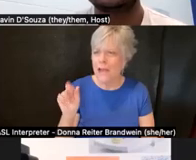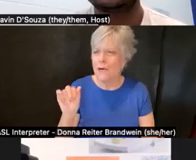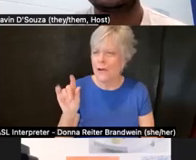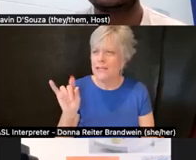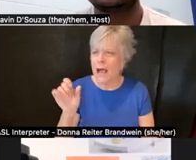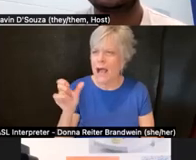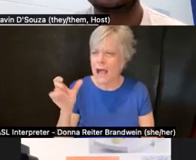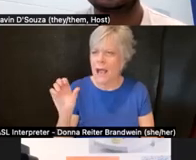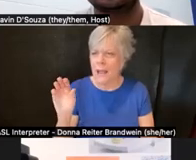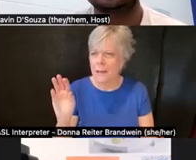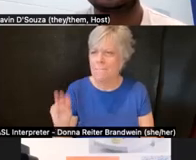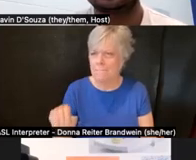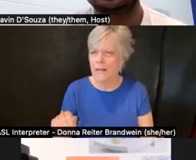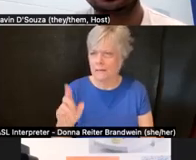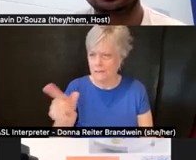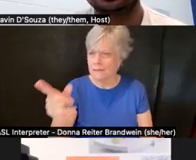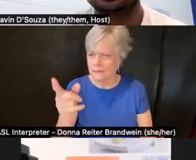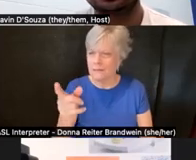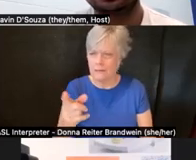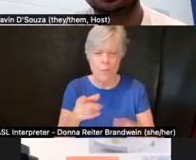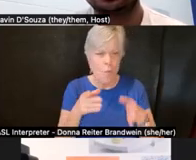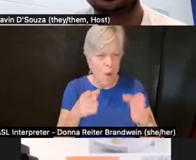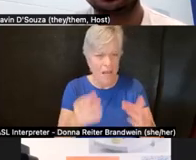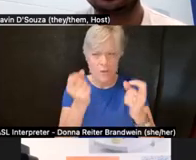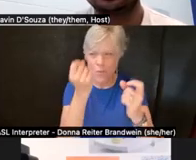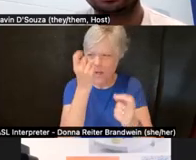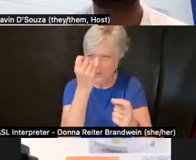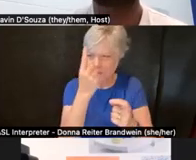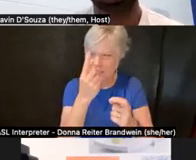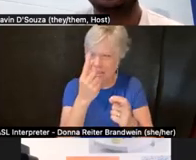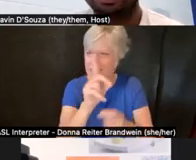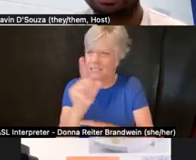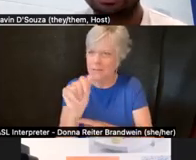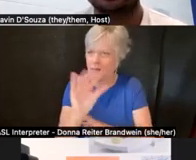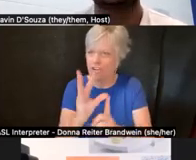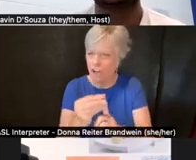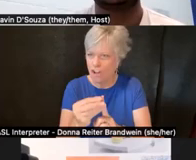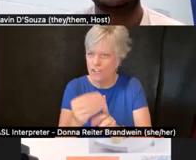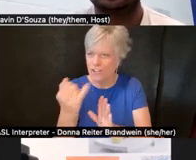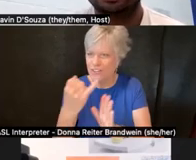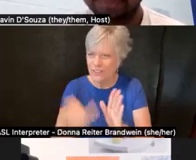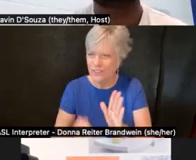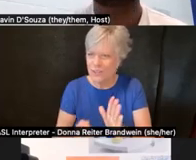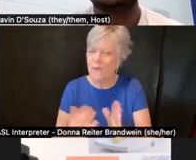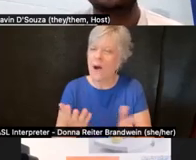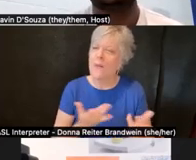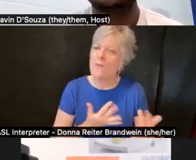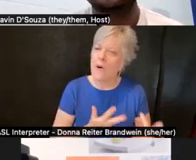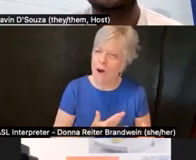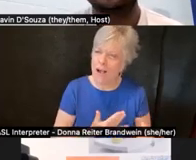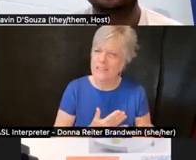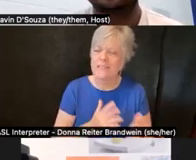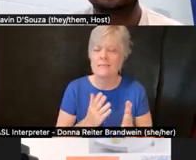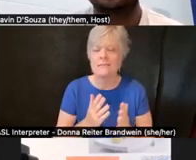and of disability culture and the arts broadly. So I'll pause there with gratitude to Professor Sandie Yi